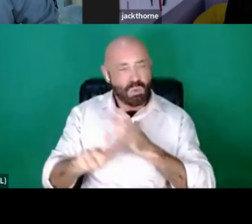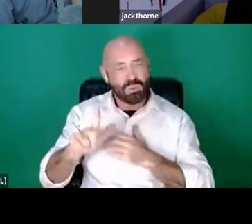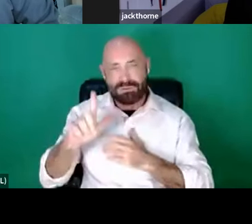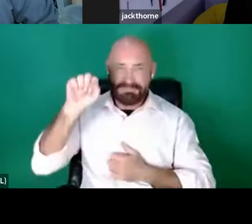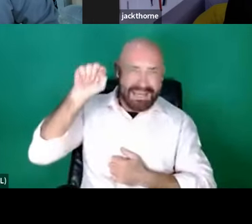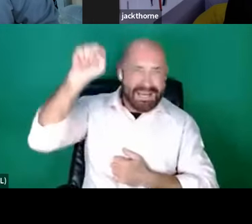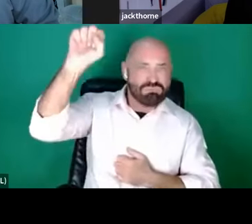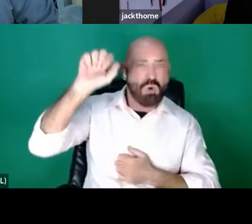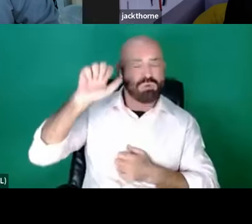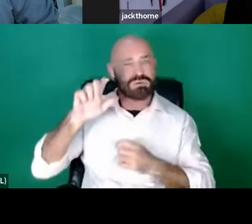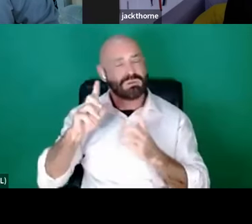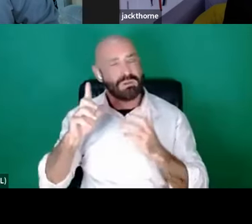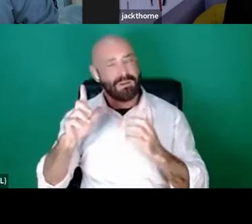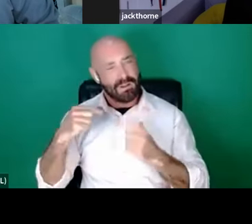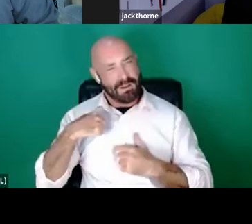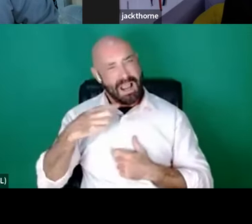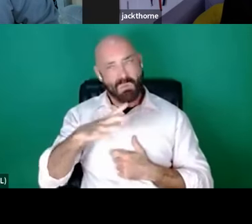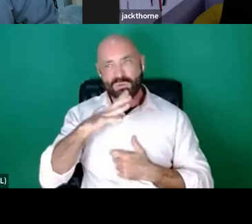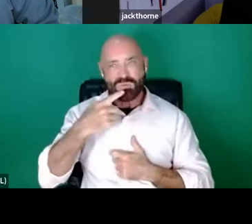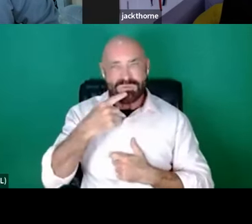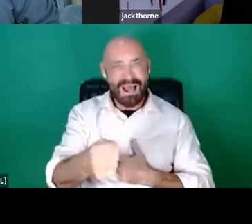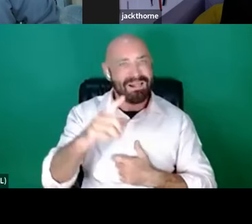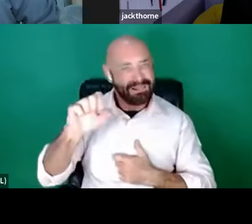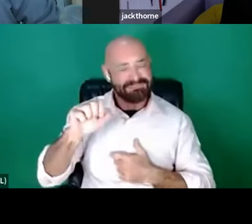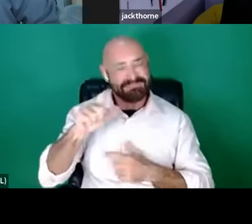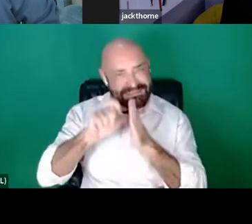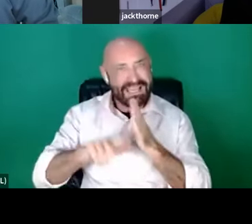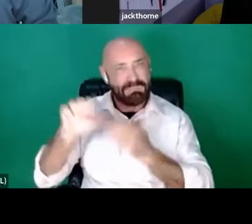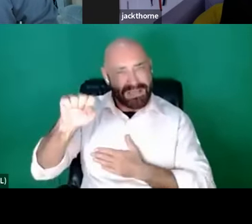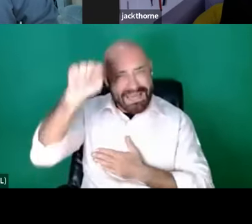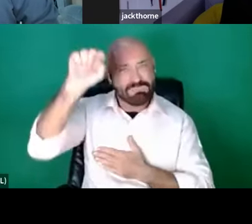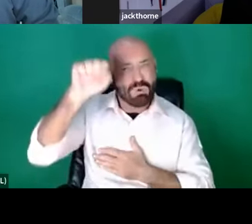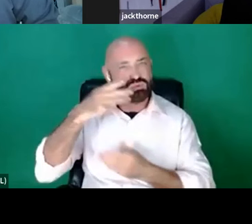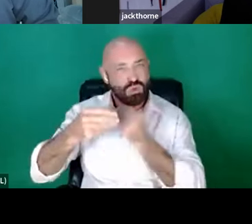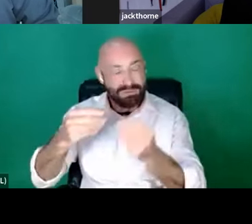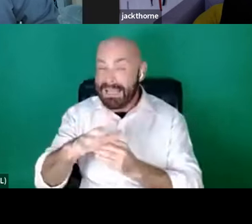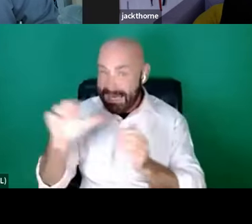of the disabled heroes' stories. It's hard. There's a lot of doors closed to that sort of thing